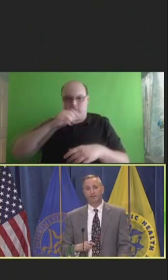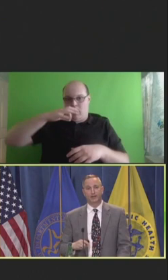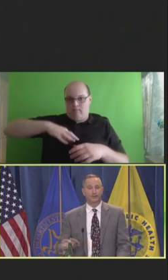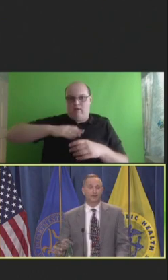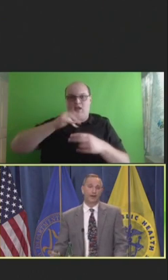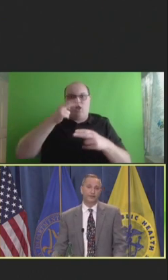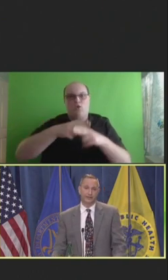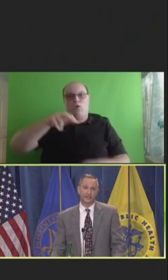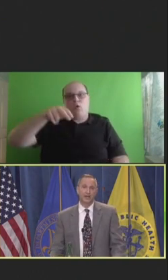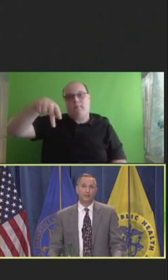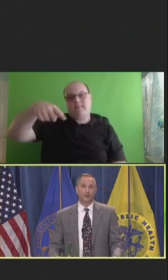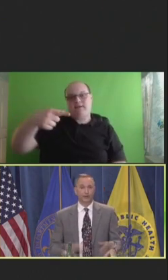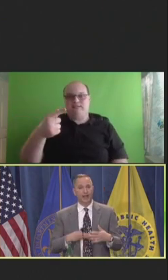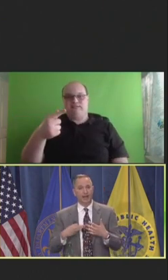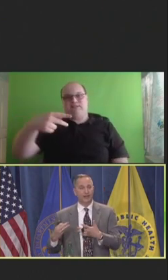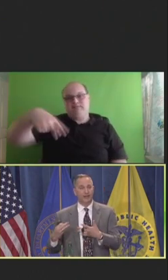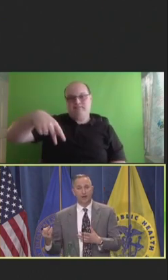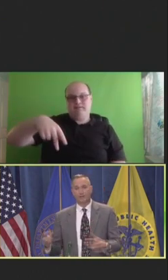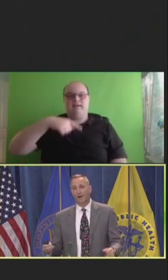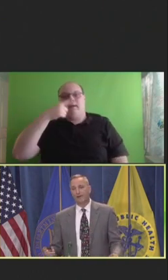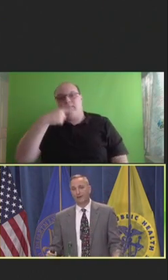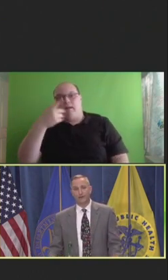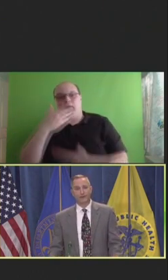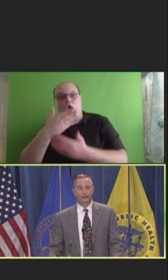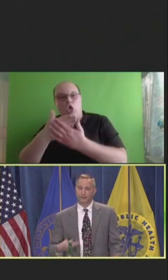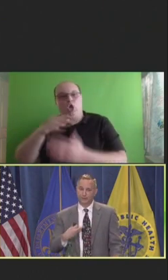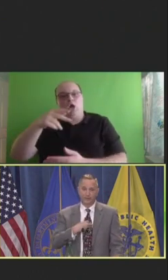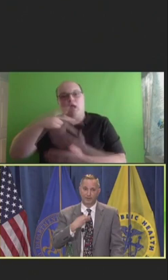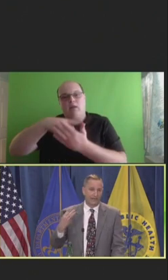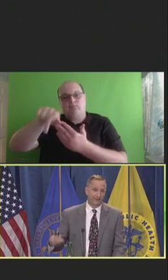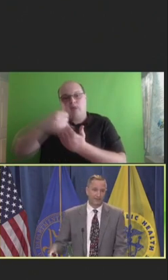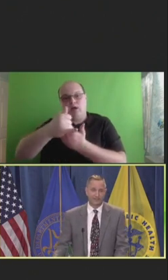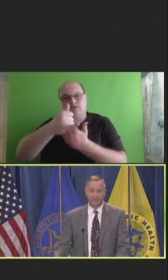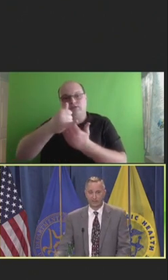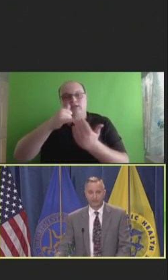Good Projects, which we handed the nonprofit over to which I remain a volunteer senior